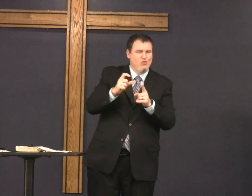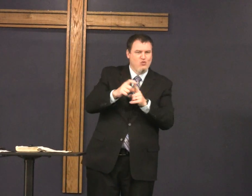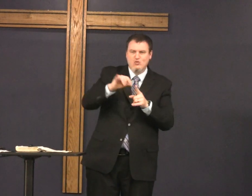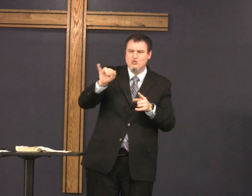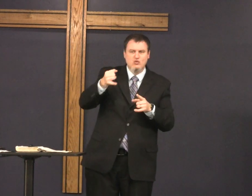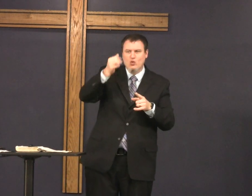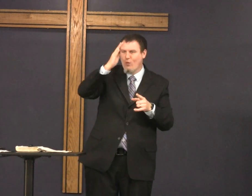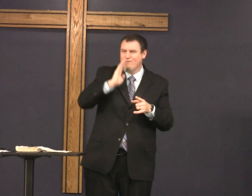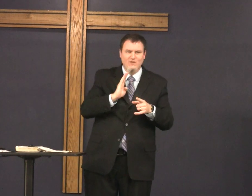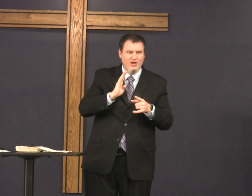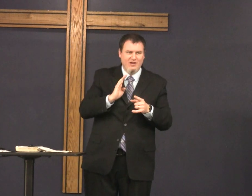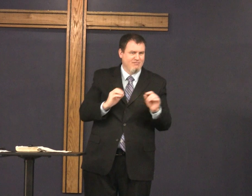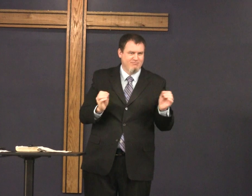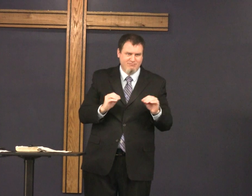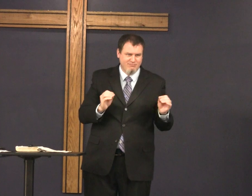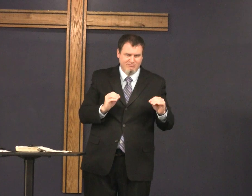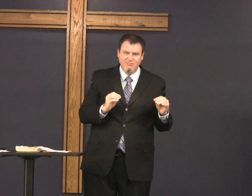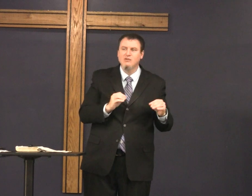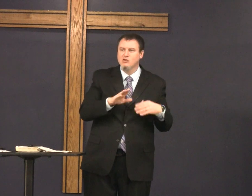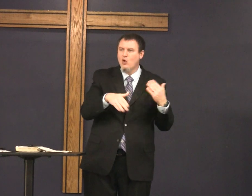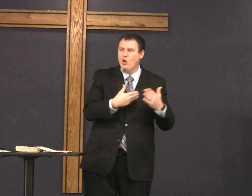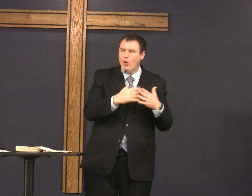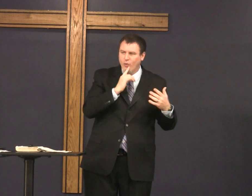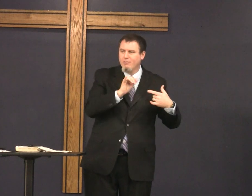Hebrew Bible doesn't have the word Yahweh